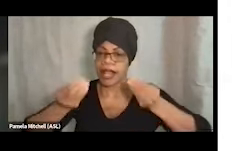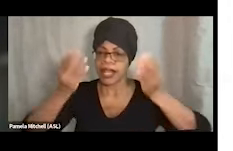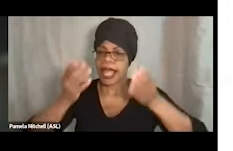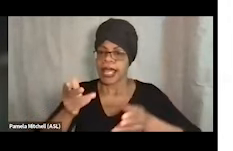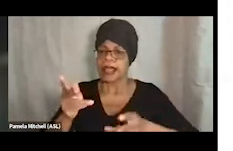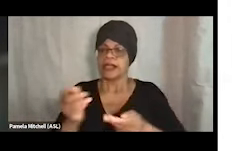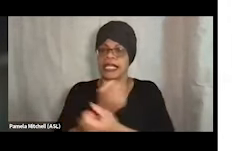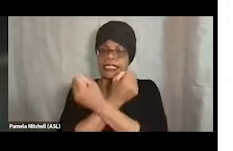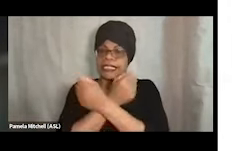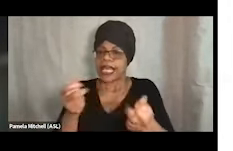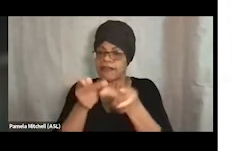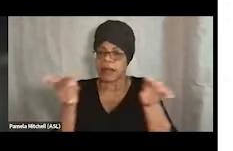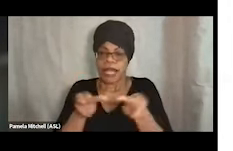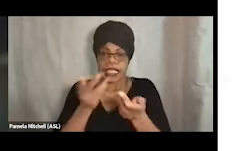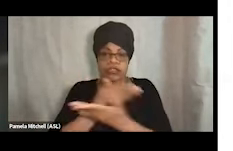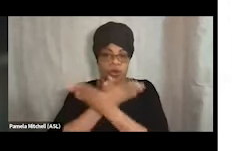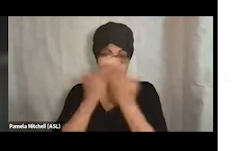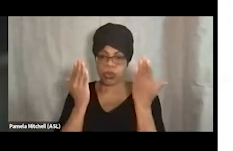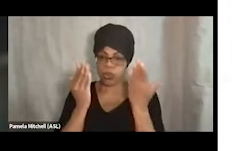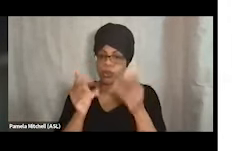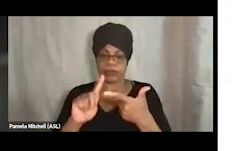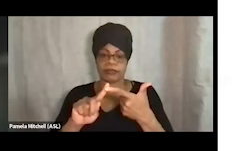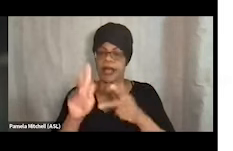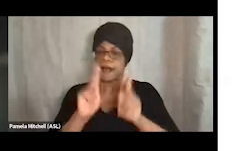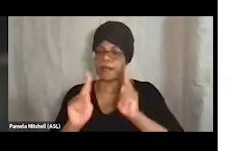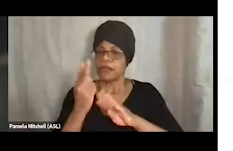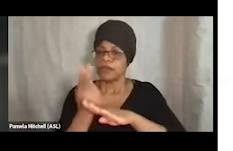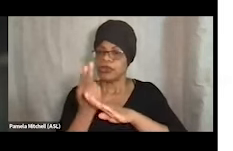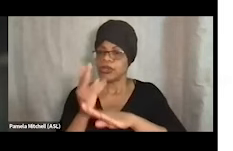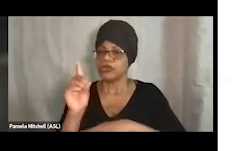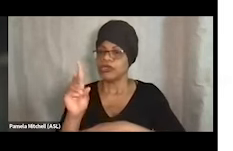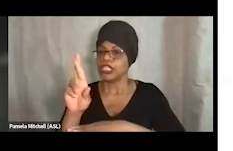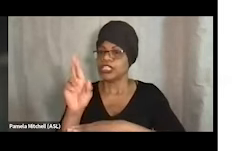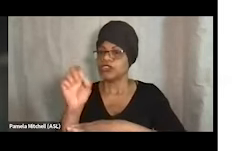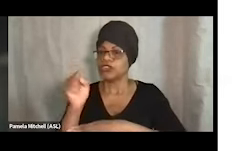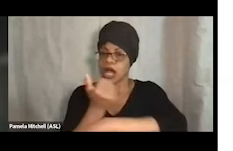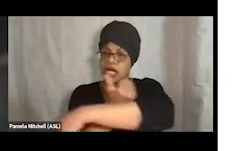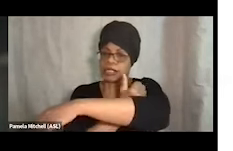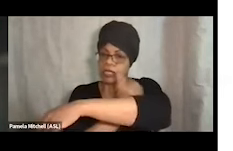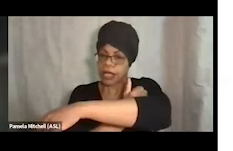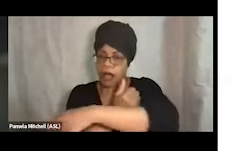folks who are using drugs, how to make shelter spaces safer and more accessible to people who are using.